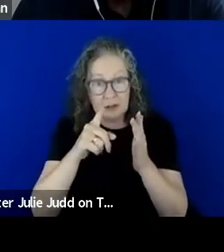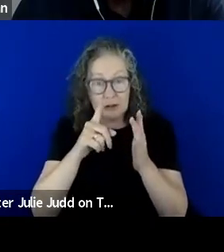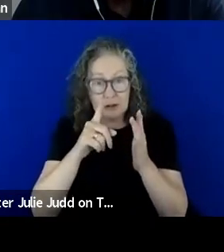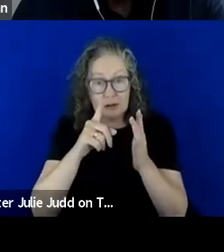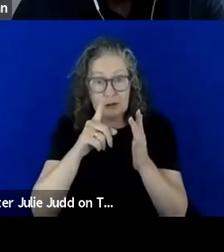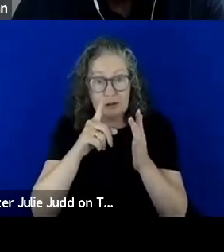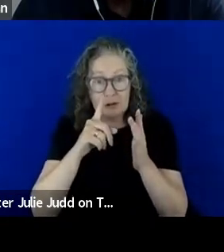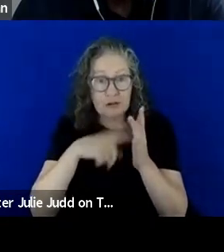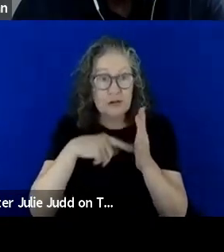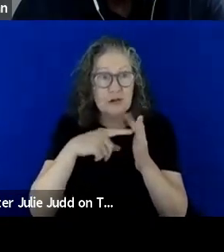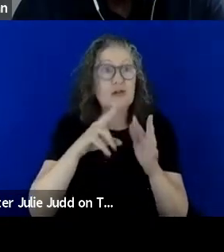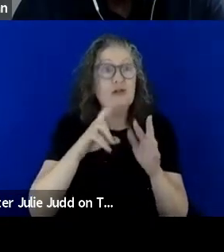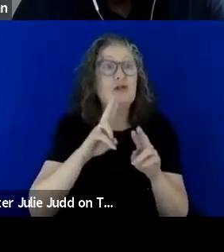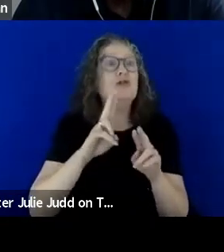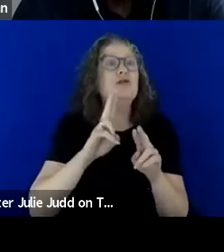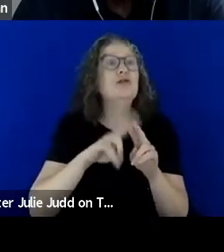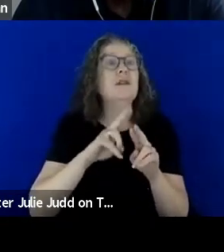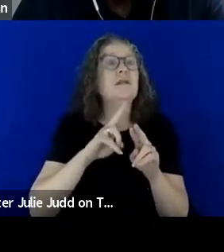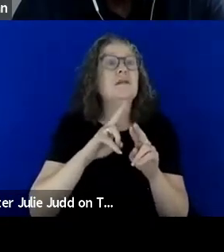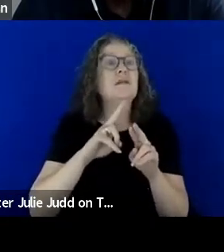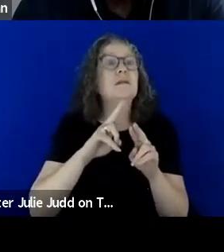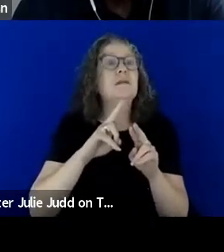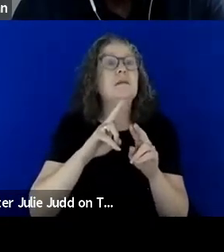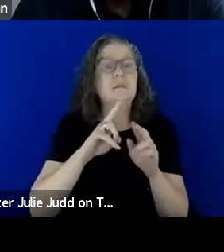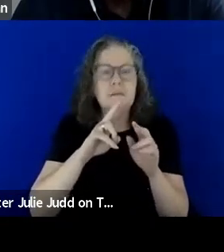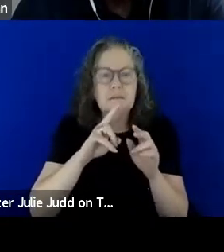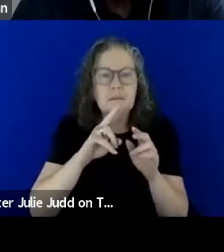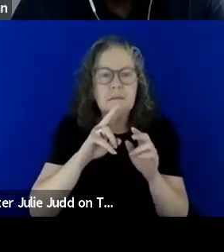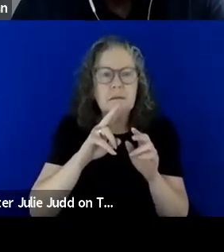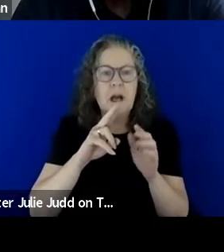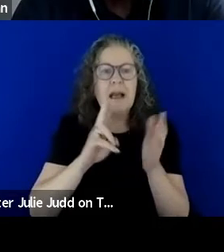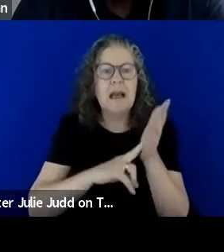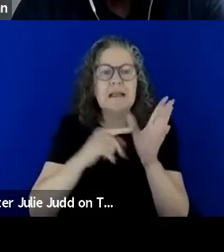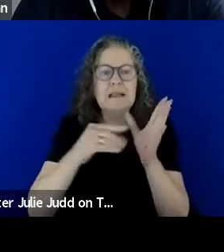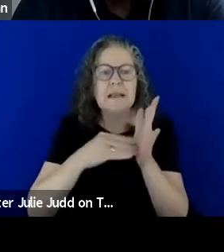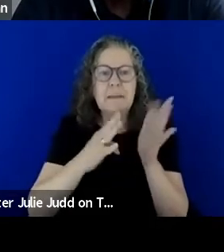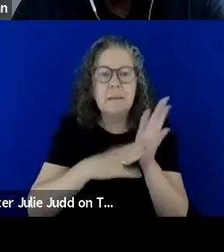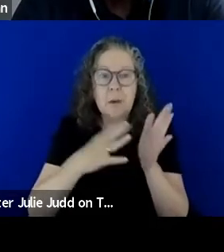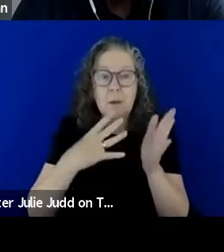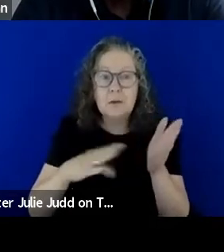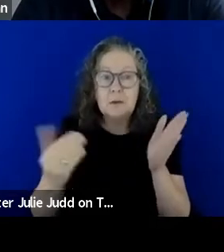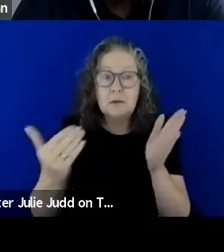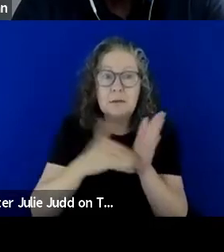experience for yourself. NAZIM: Here with mine and I really haven't had a personal experience but